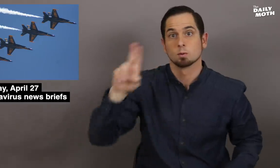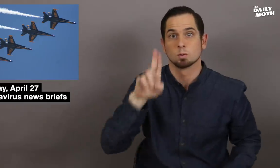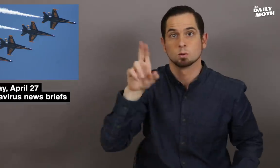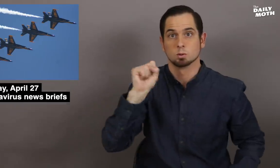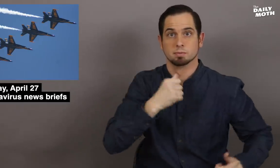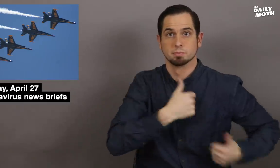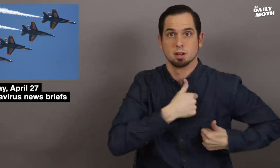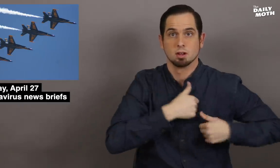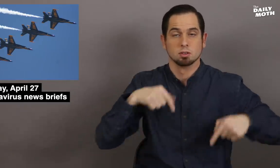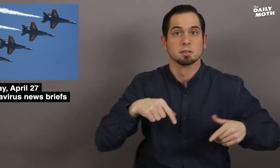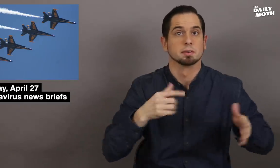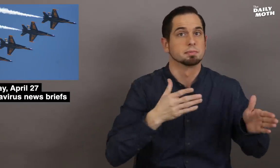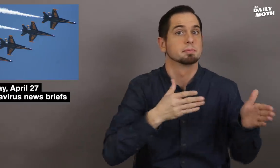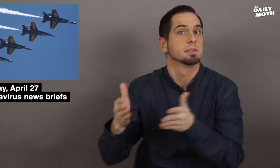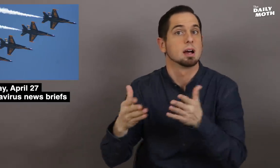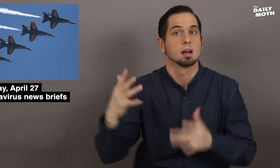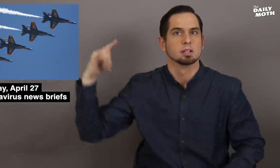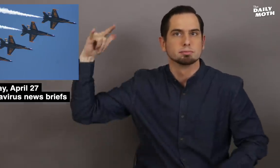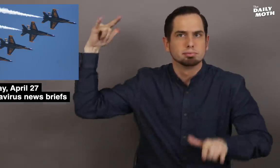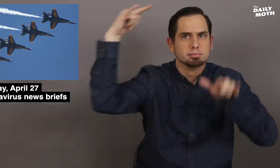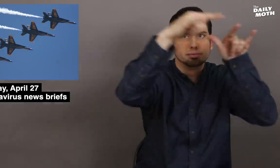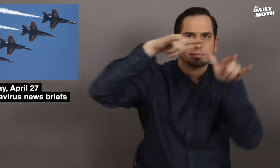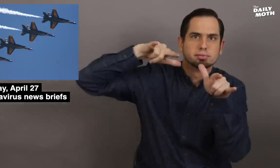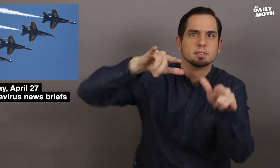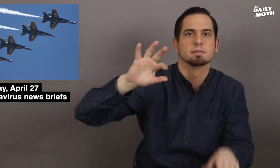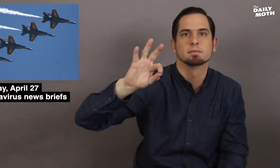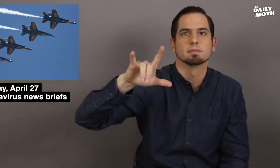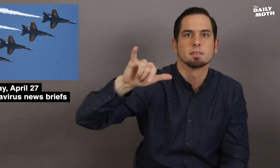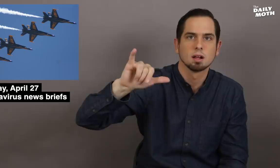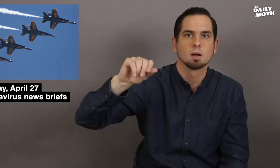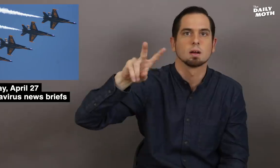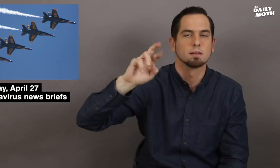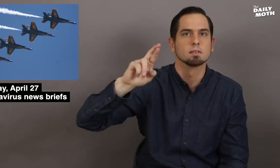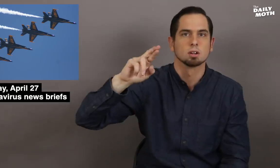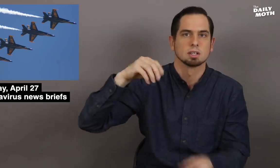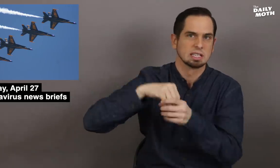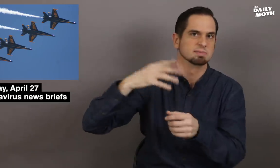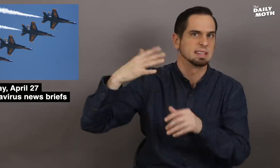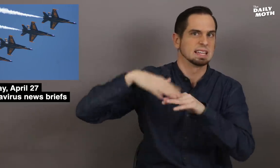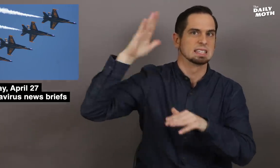The U.S. military is planning to do flyovers in